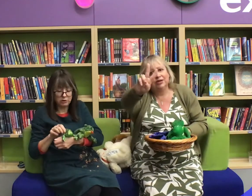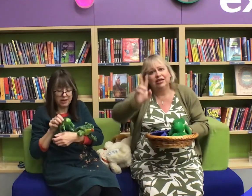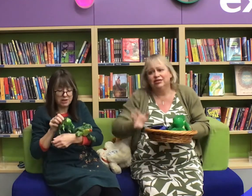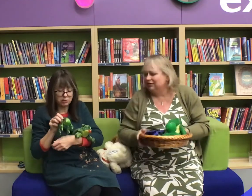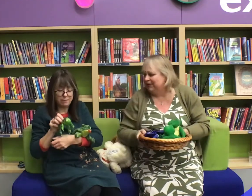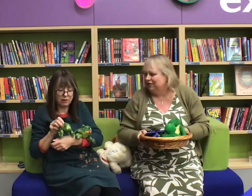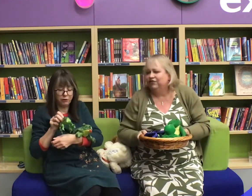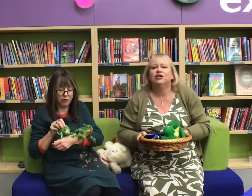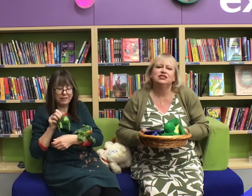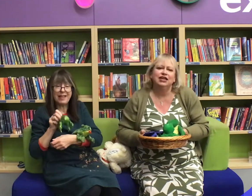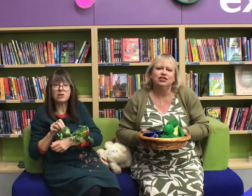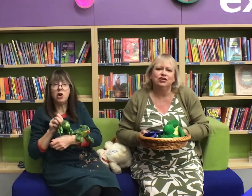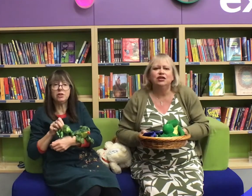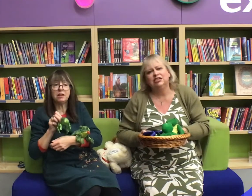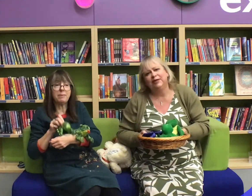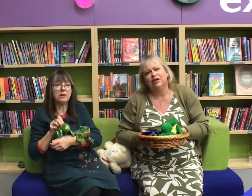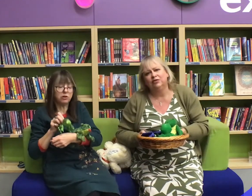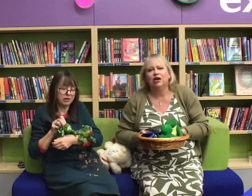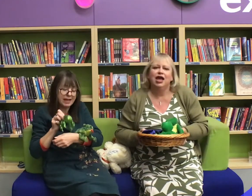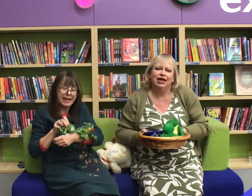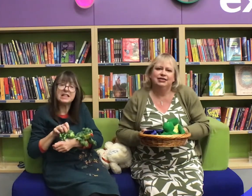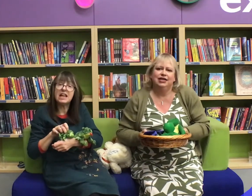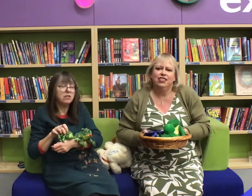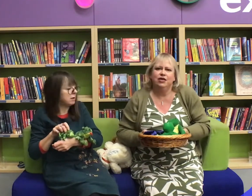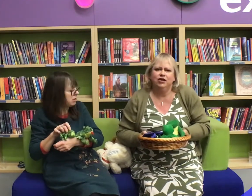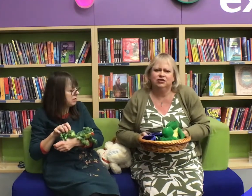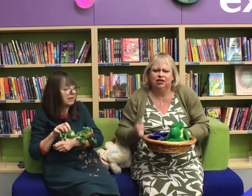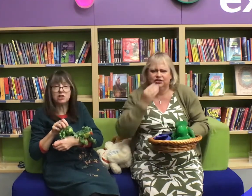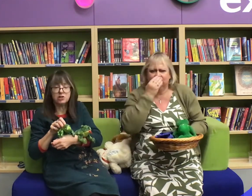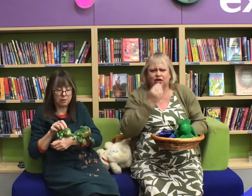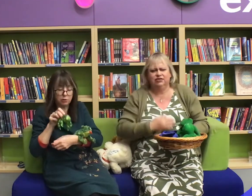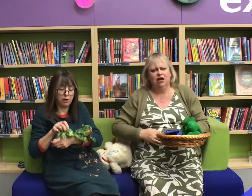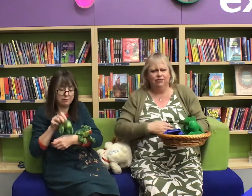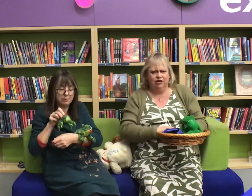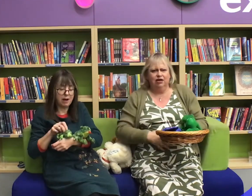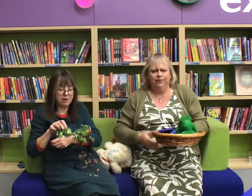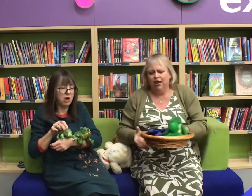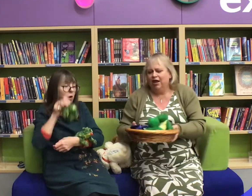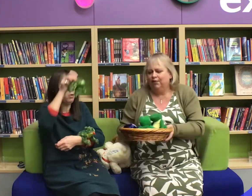Two little speckled frogs sat on a speckled log eating the most delicious grubs yum yum!